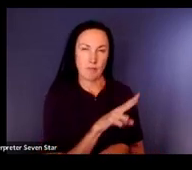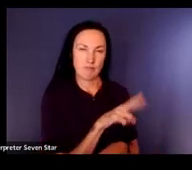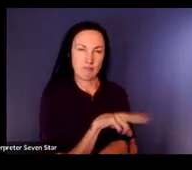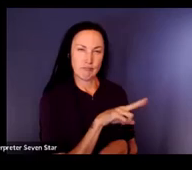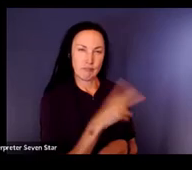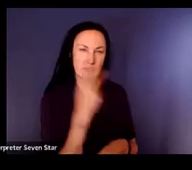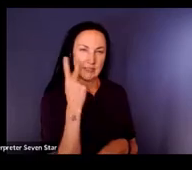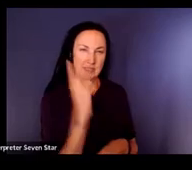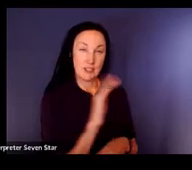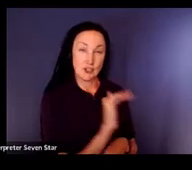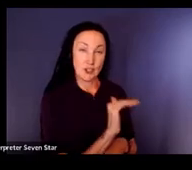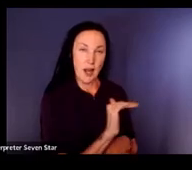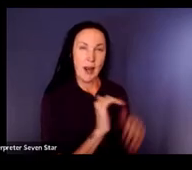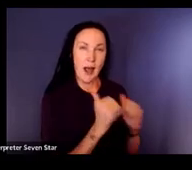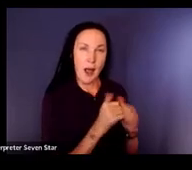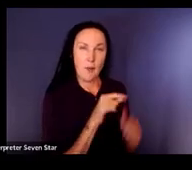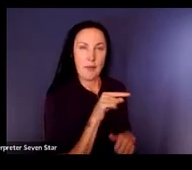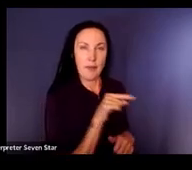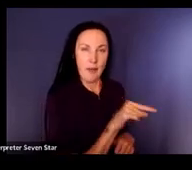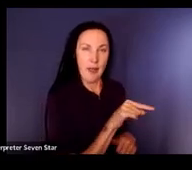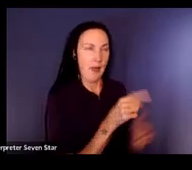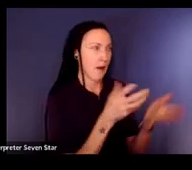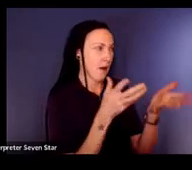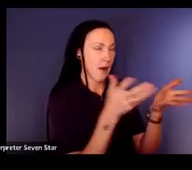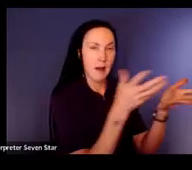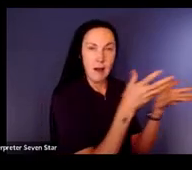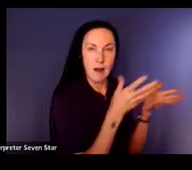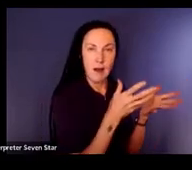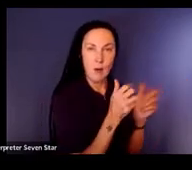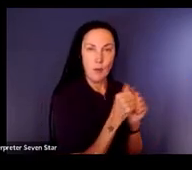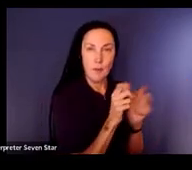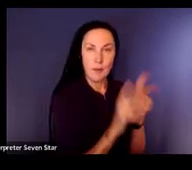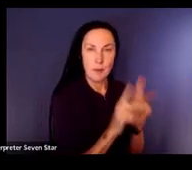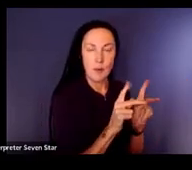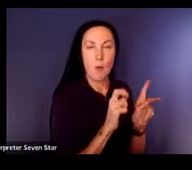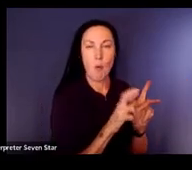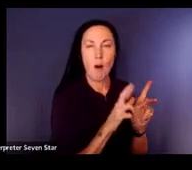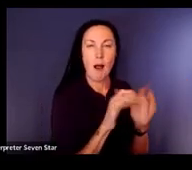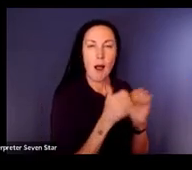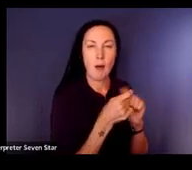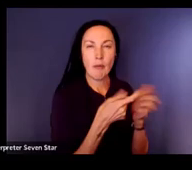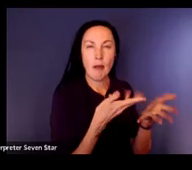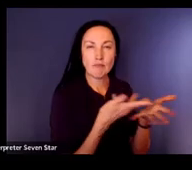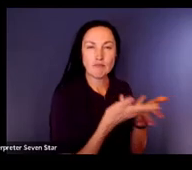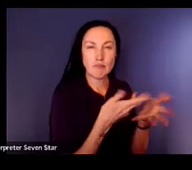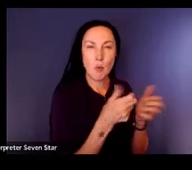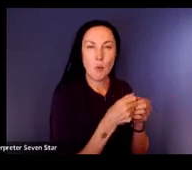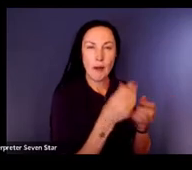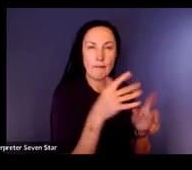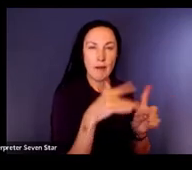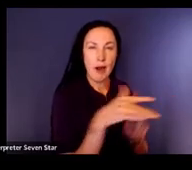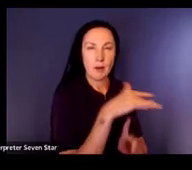people and the assessment really is guided based on the child's own cues, their